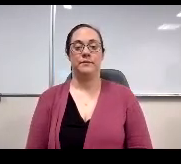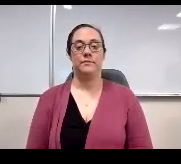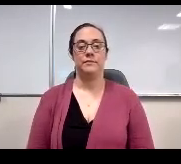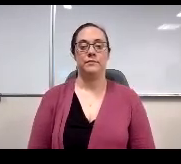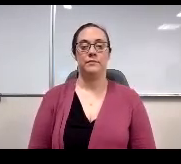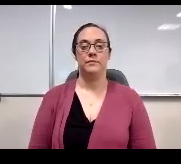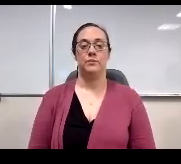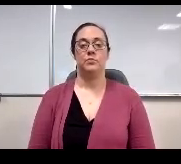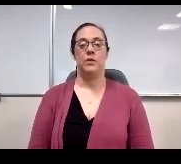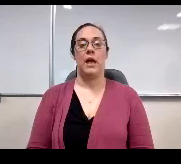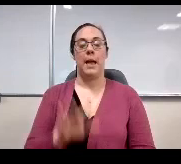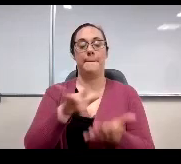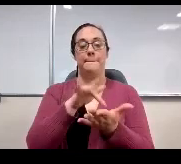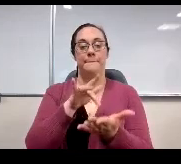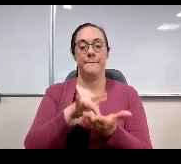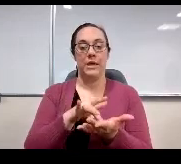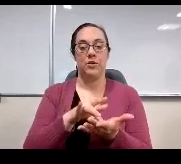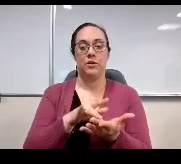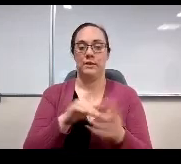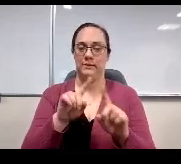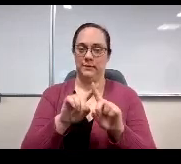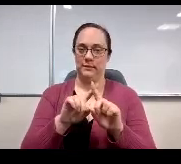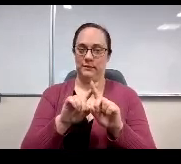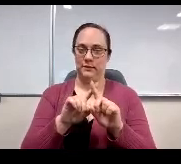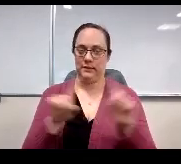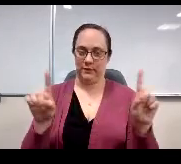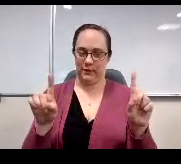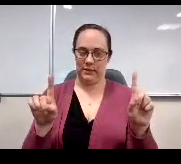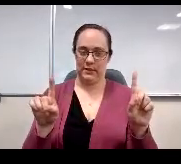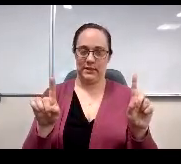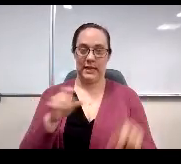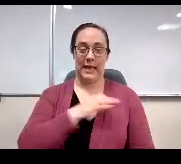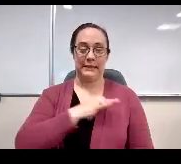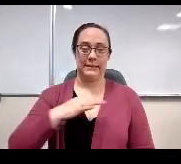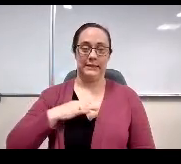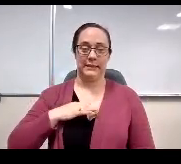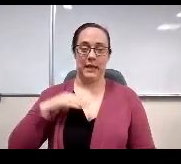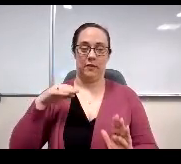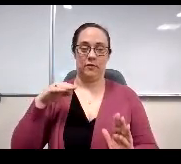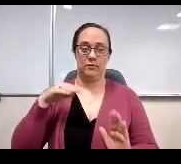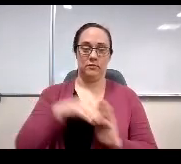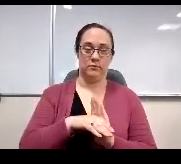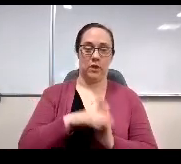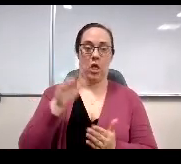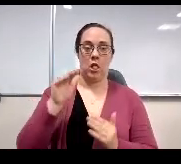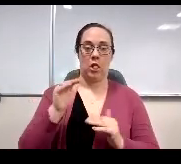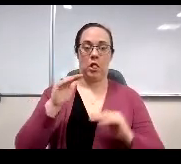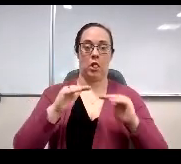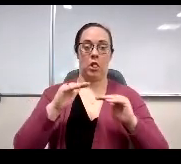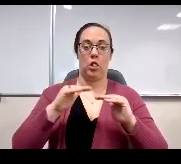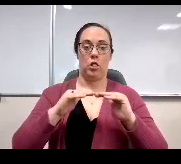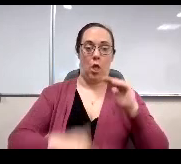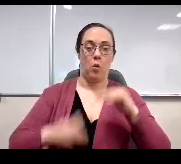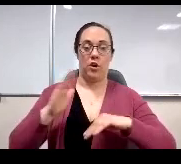At the middle level, it's a different story, with staff scoring lower than in previous years as well as lower than the district average.